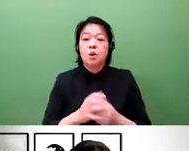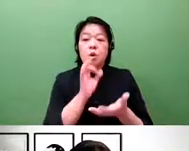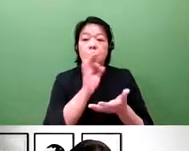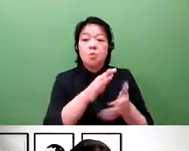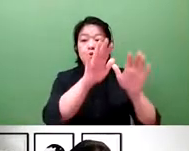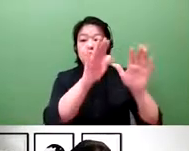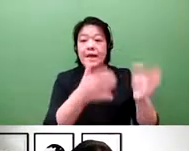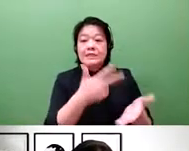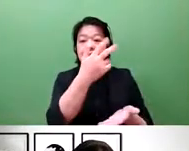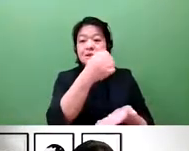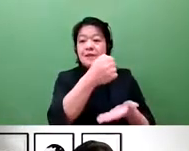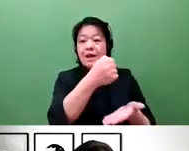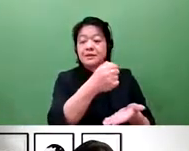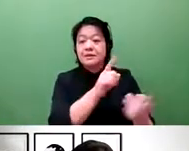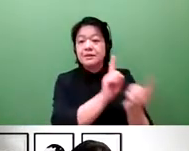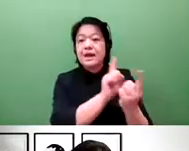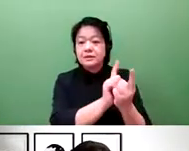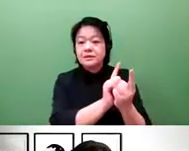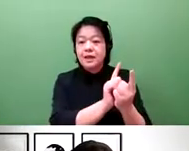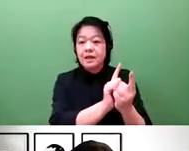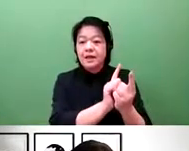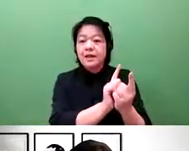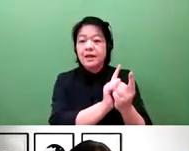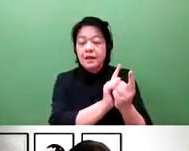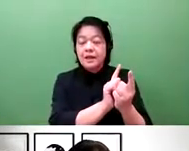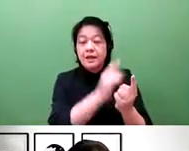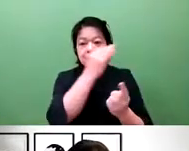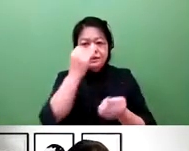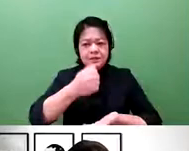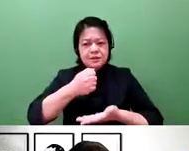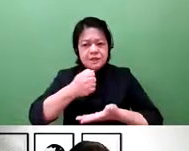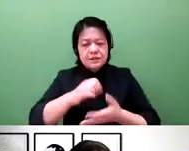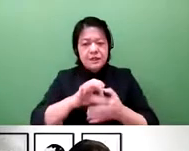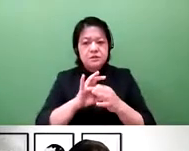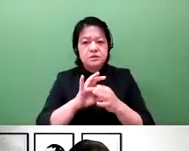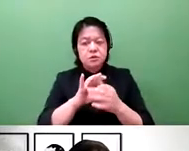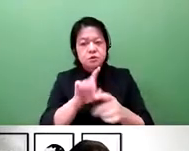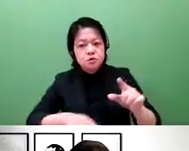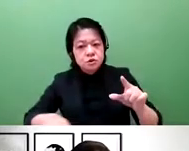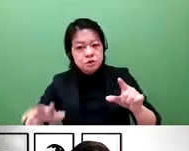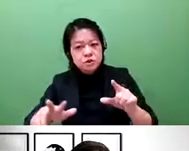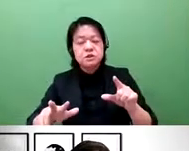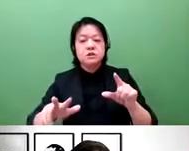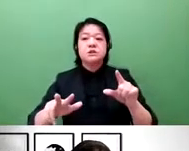about intangible assets, inclusive of, of course,